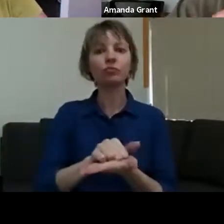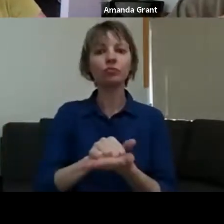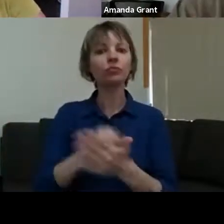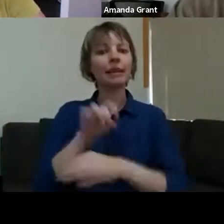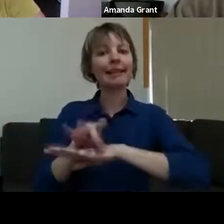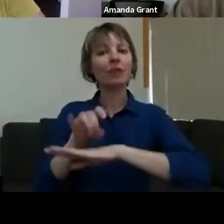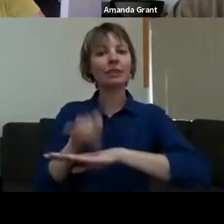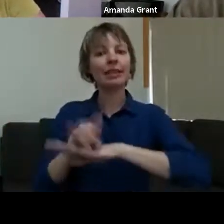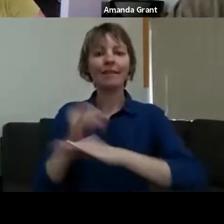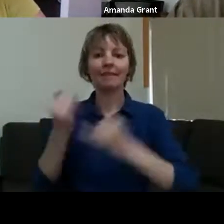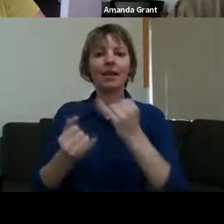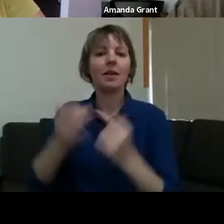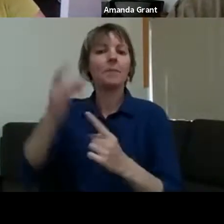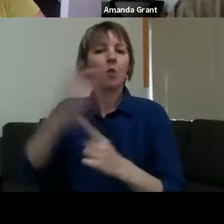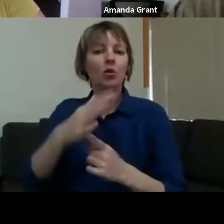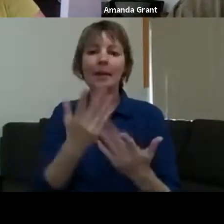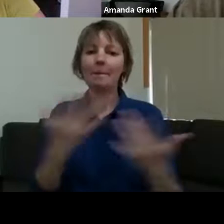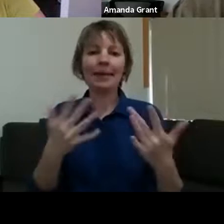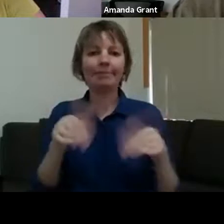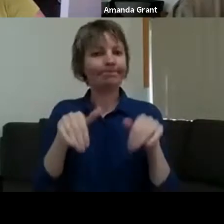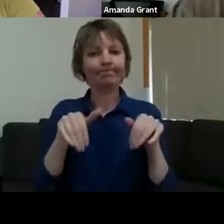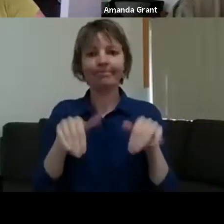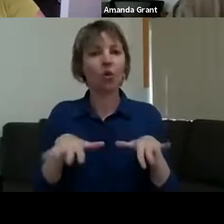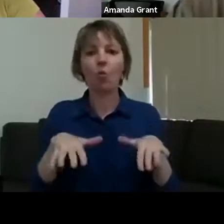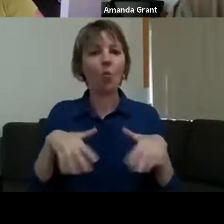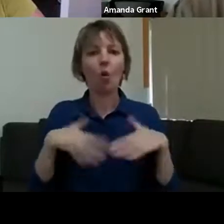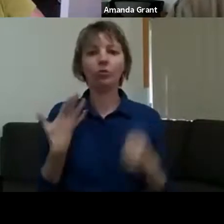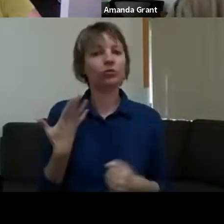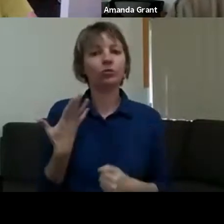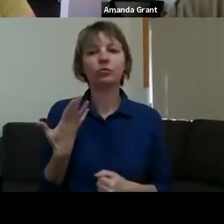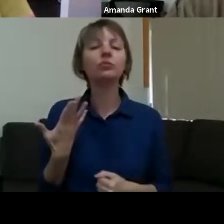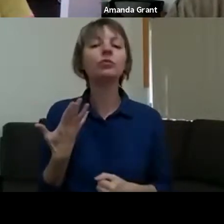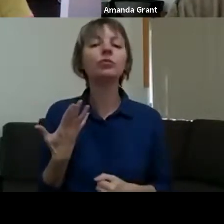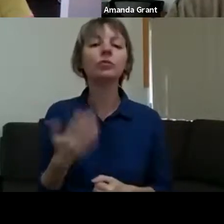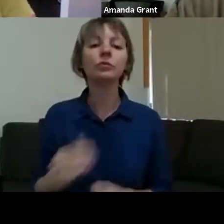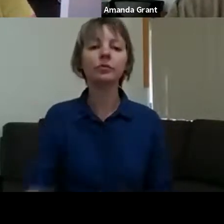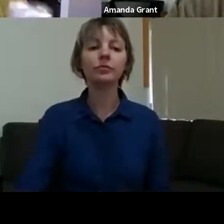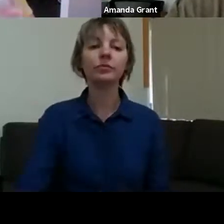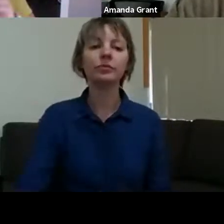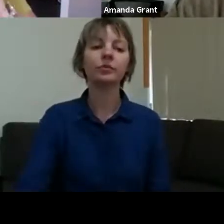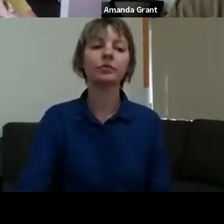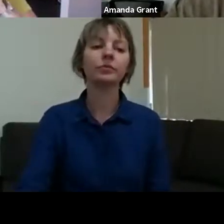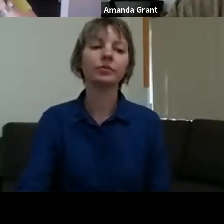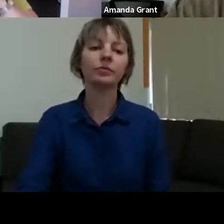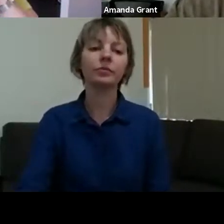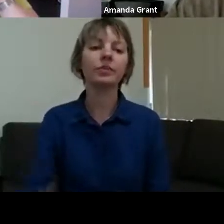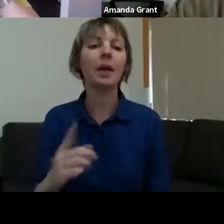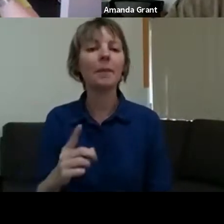embraced. >> MAHONY MAIA KIELY: No, exactly. And it also - different things at different points, too. It's not always the right thing